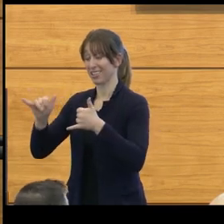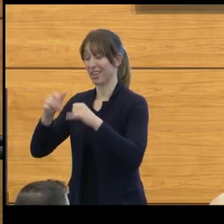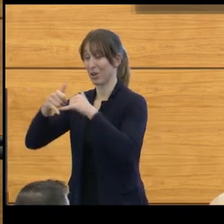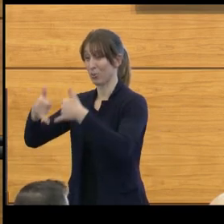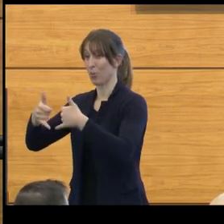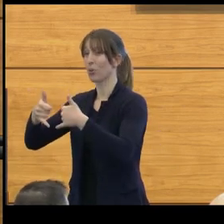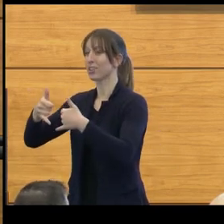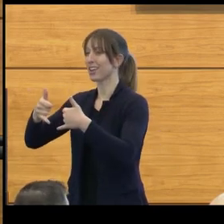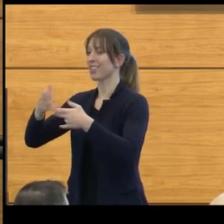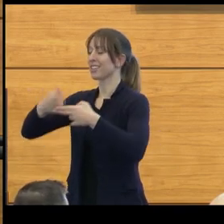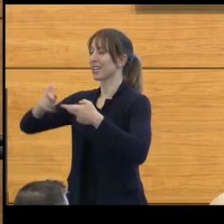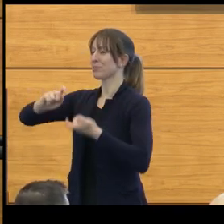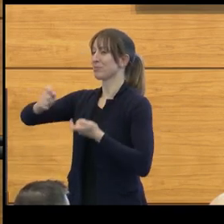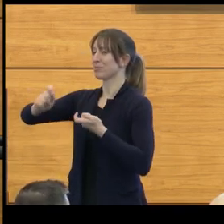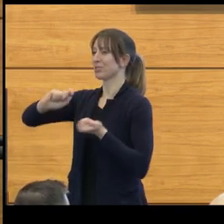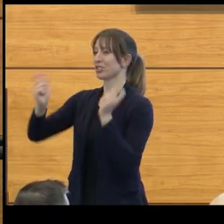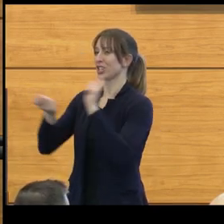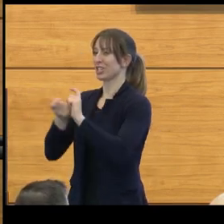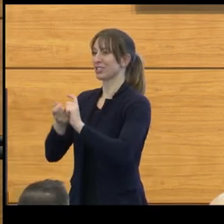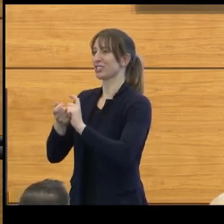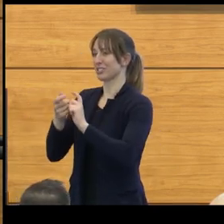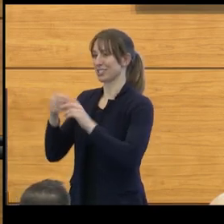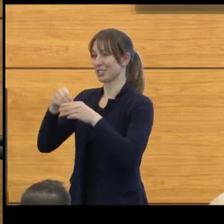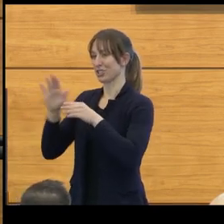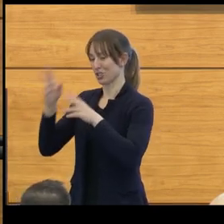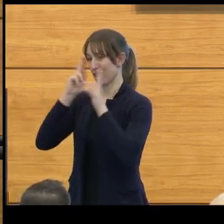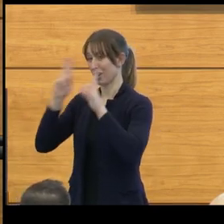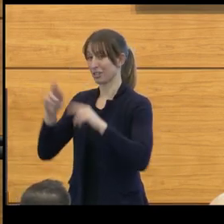Dr. Muraszko, you have cared for thousands of children